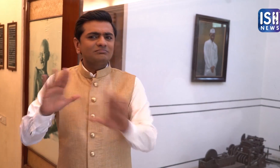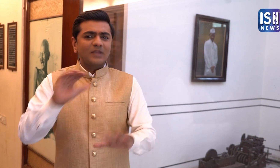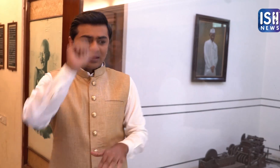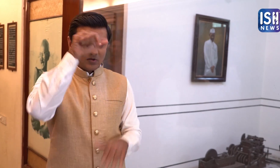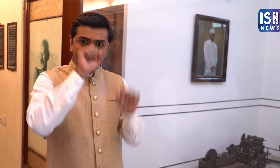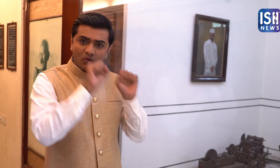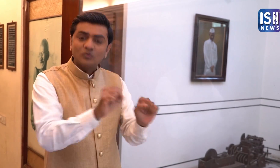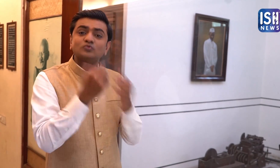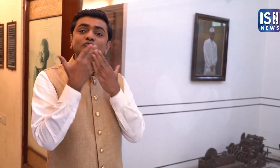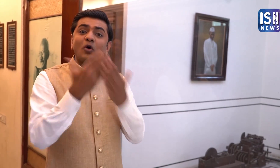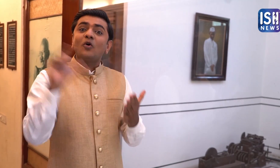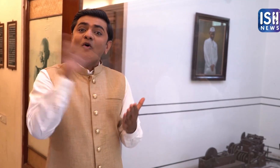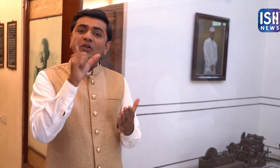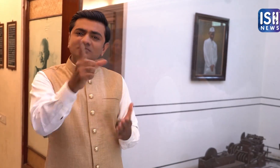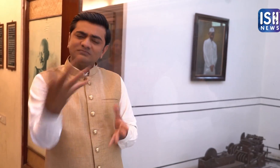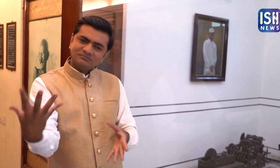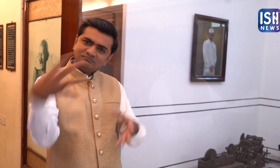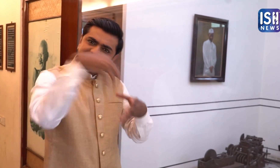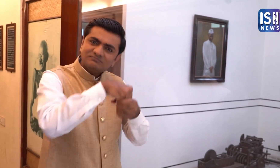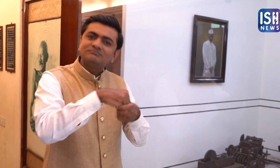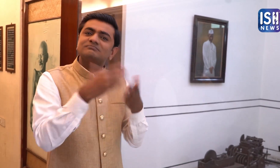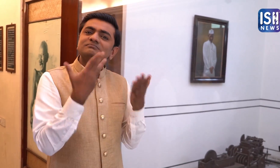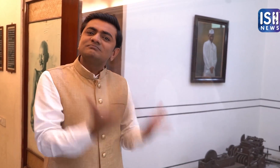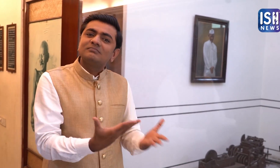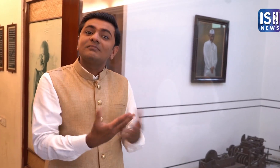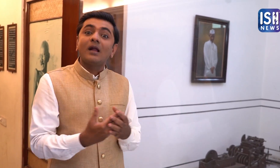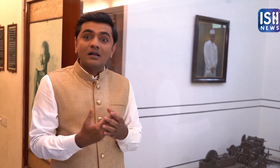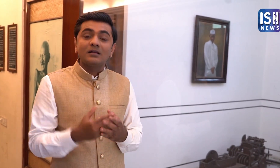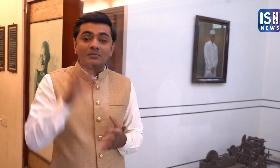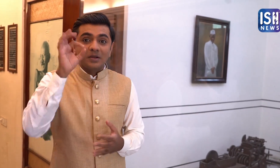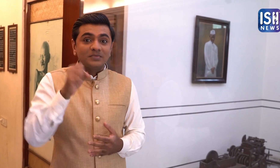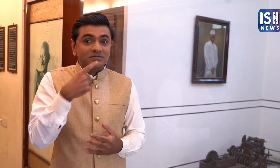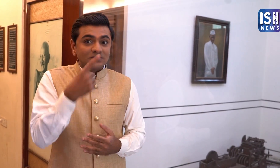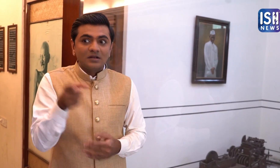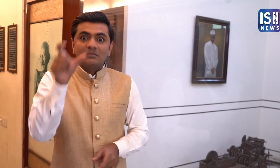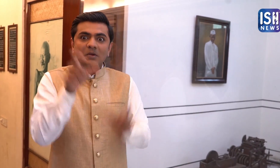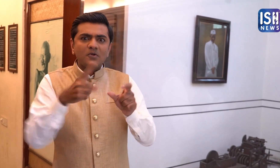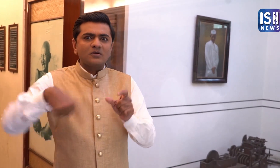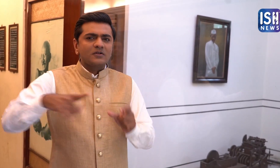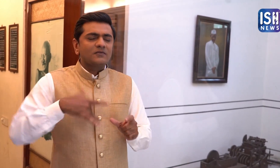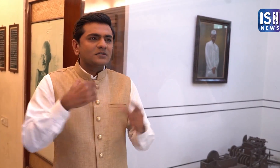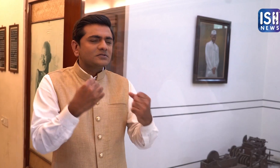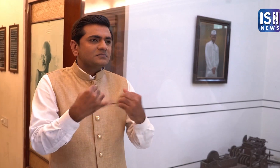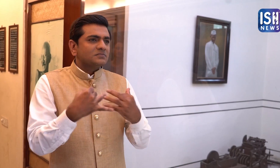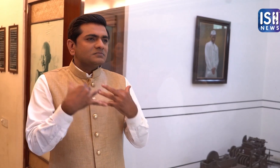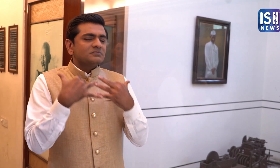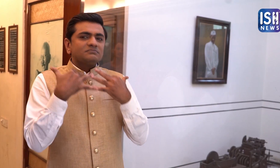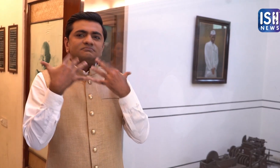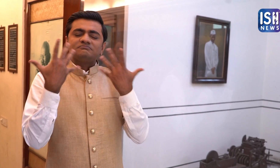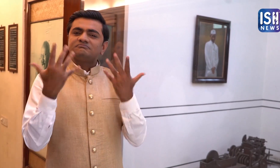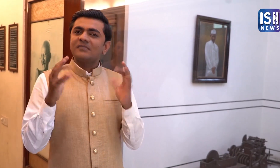and attend Indian schools and colleges instead. Gandhiji's teachings have inspired many.